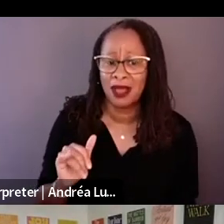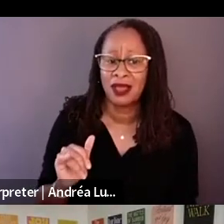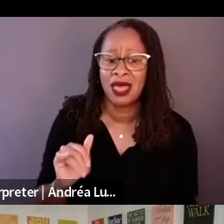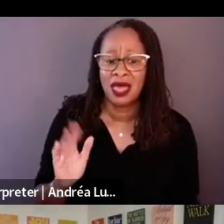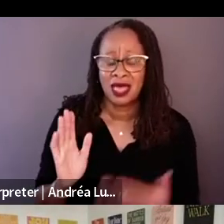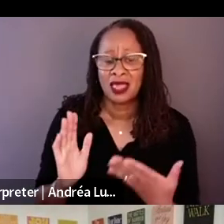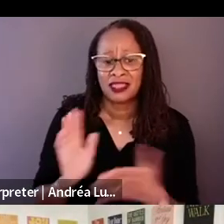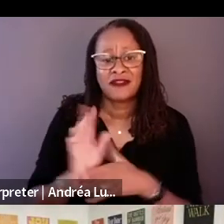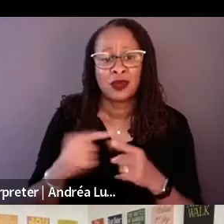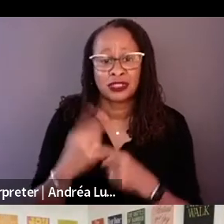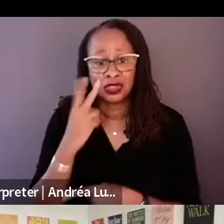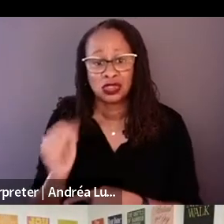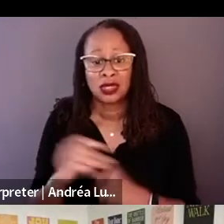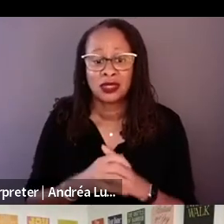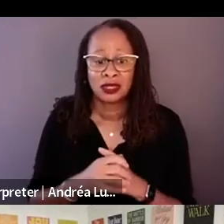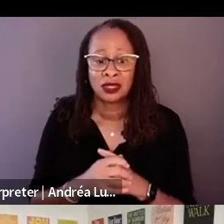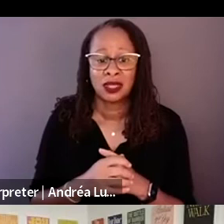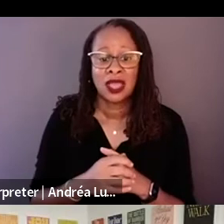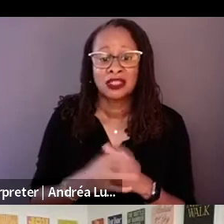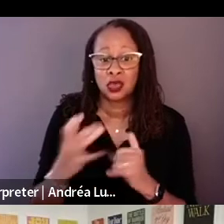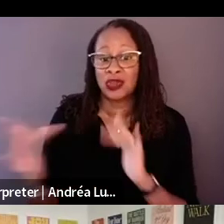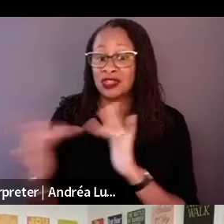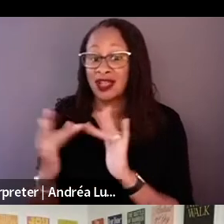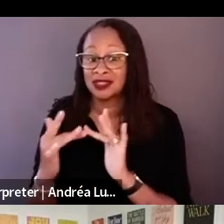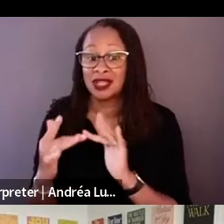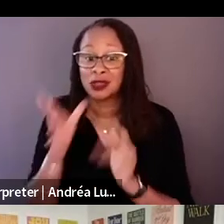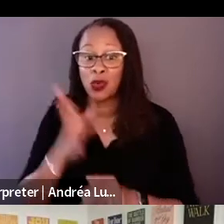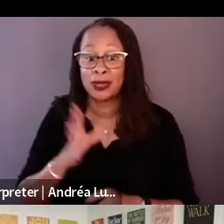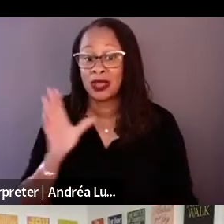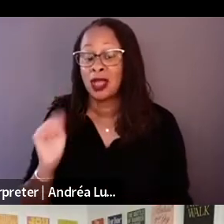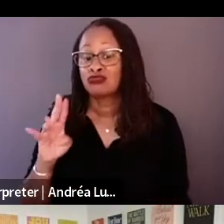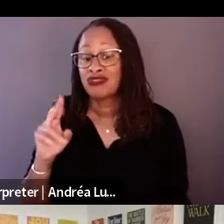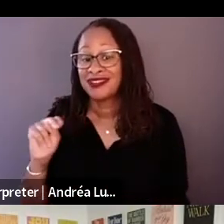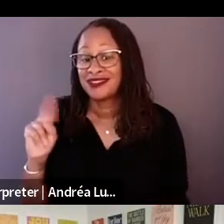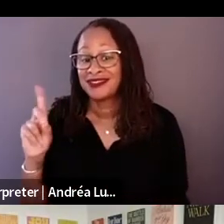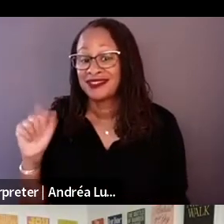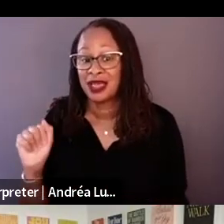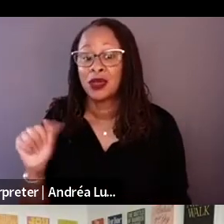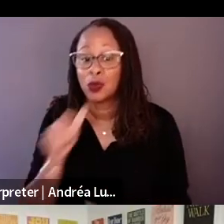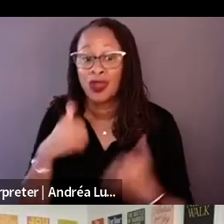Brenda that had MS. She did not know the story. She knew we were filming her.